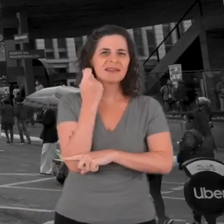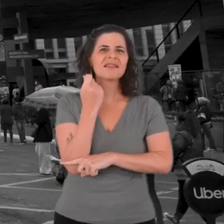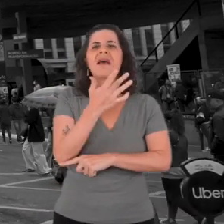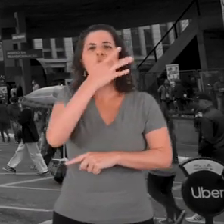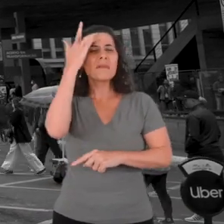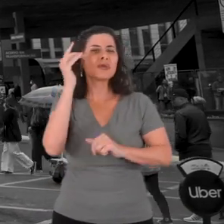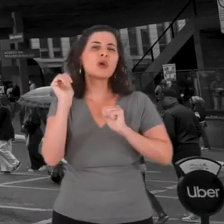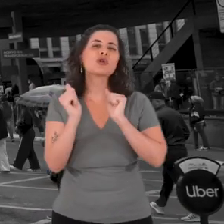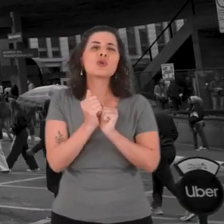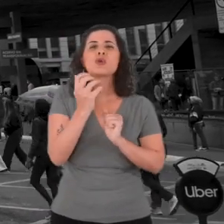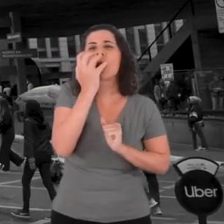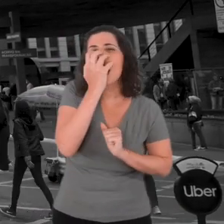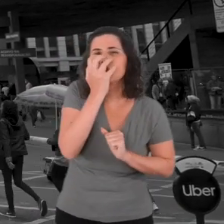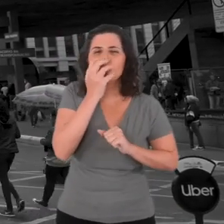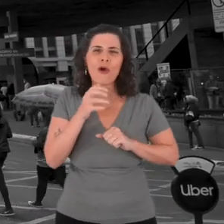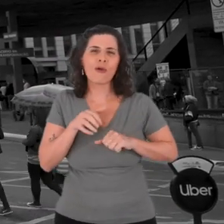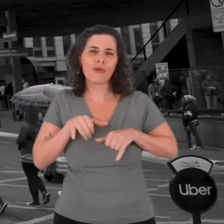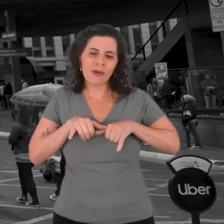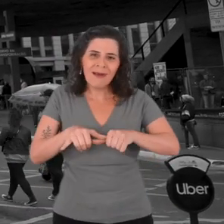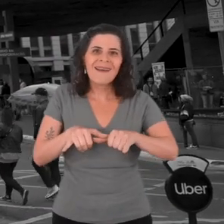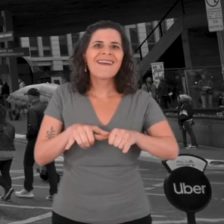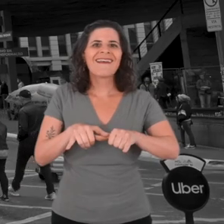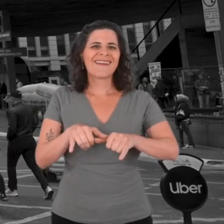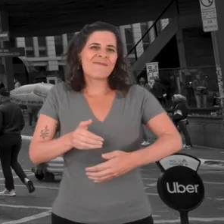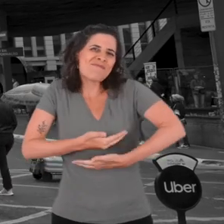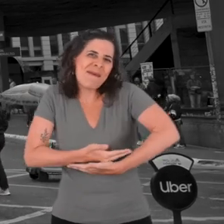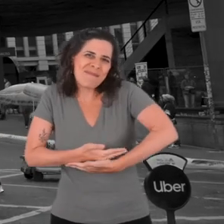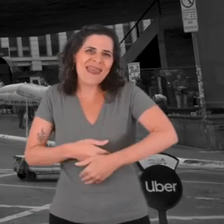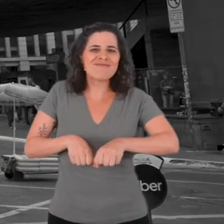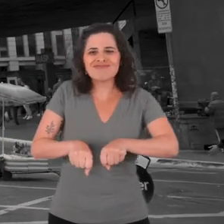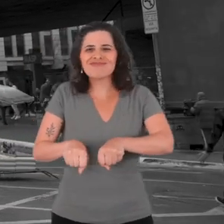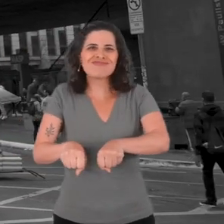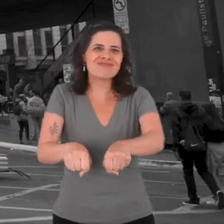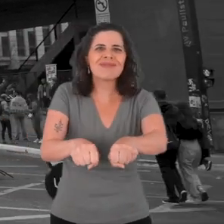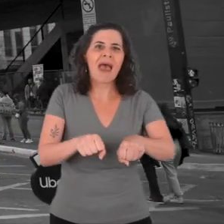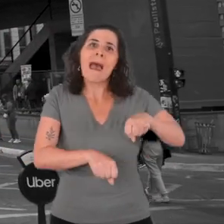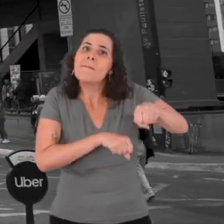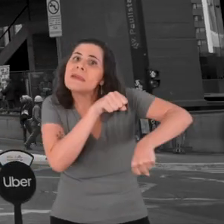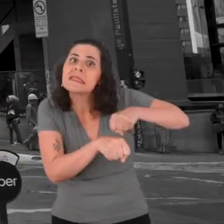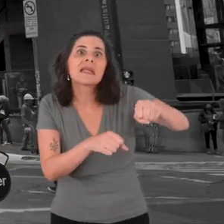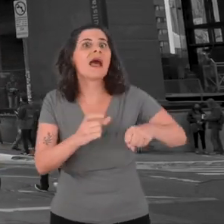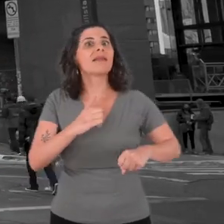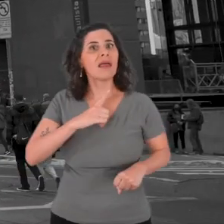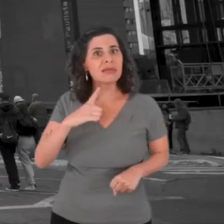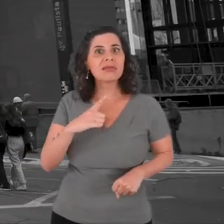children, people cycling,... Sao Paulo Museum of Art free span!